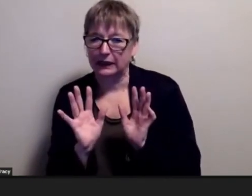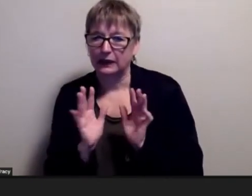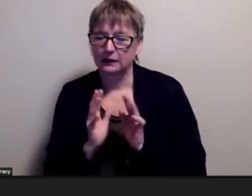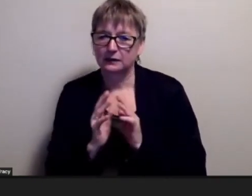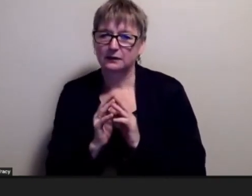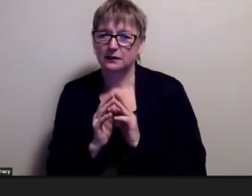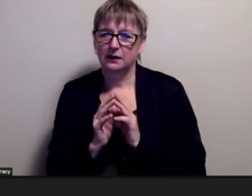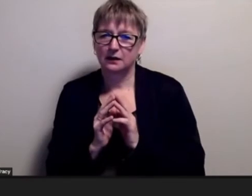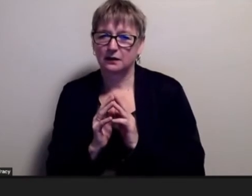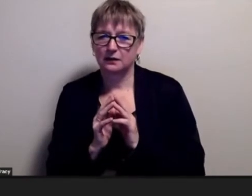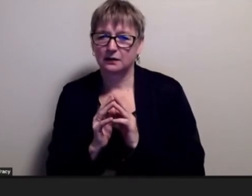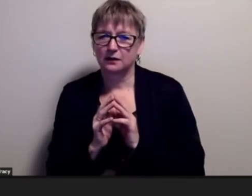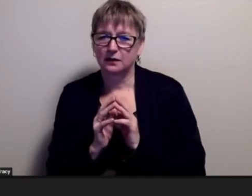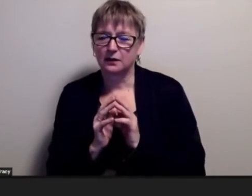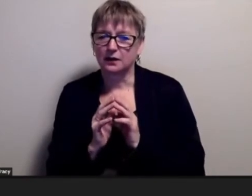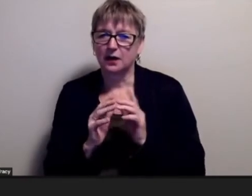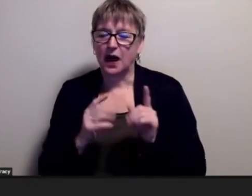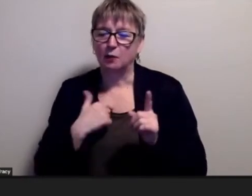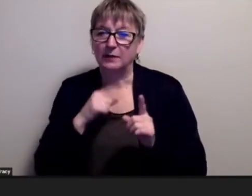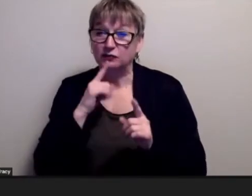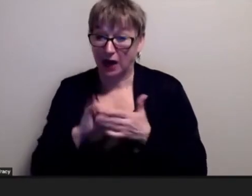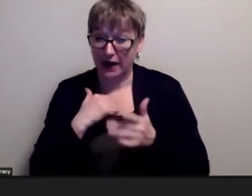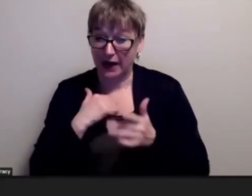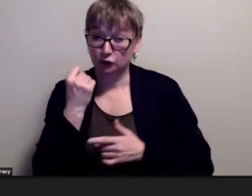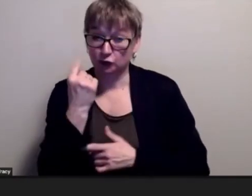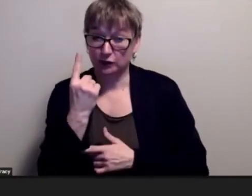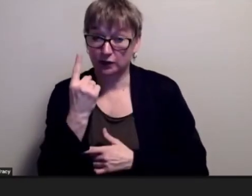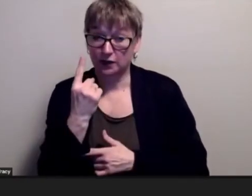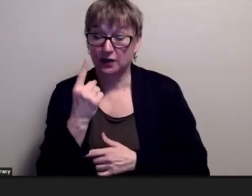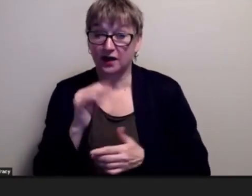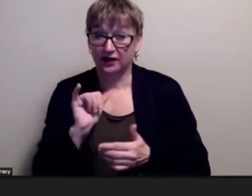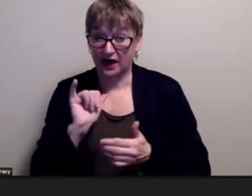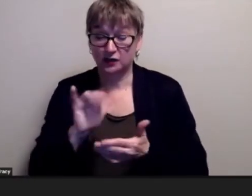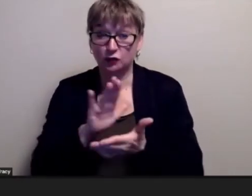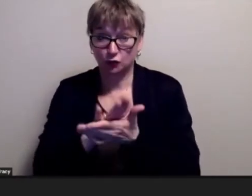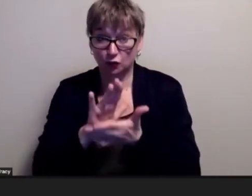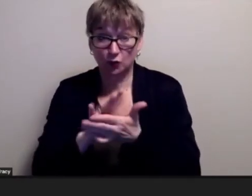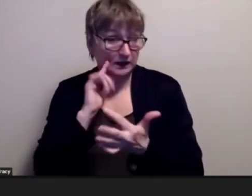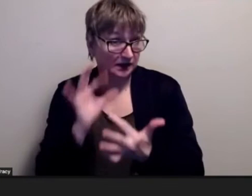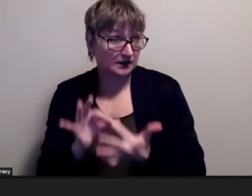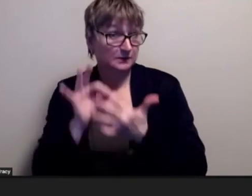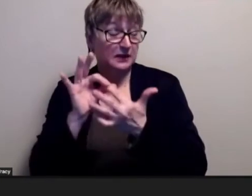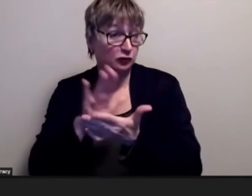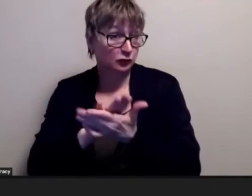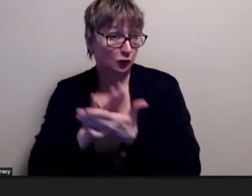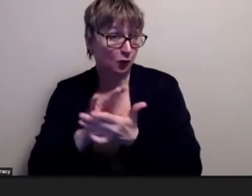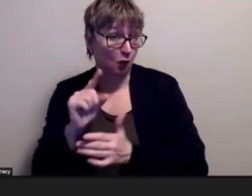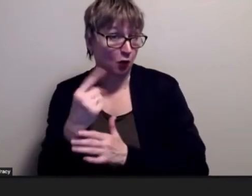i've understood you clearly so that school was a special school only or didn't include other